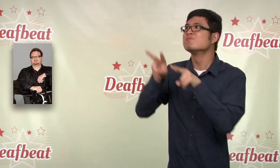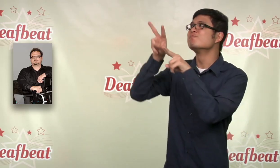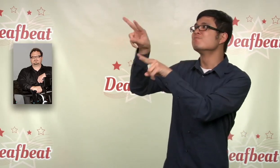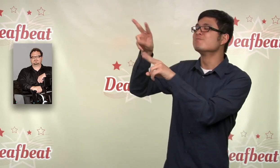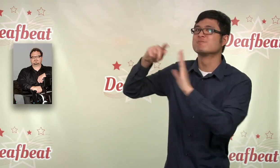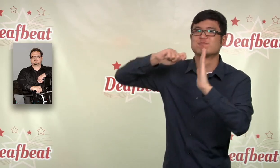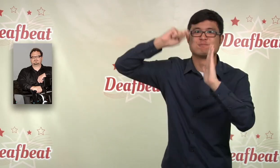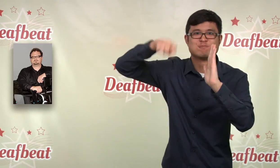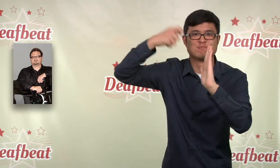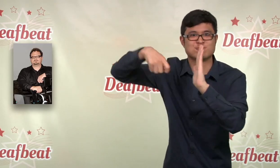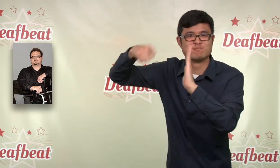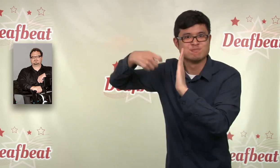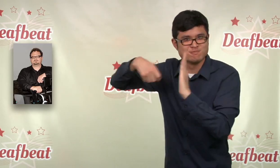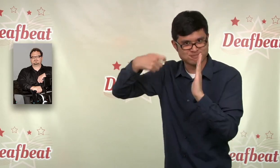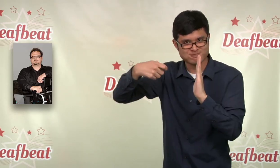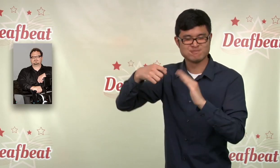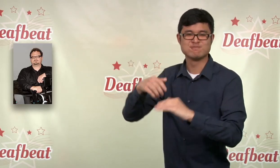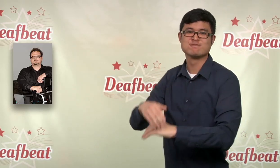from ASL Films.